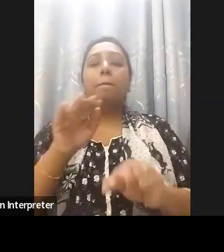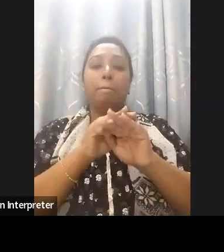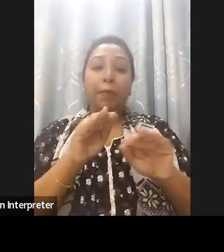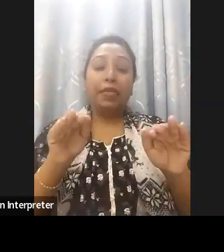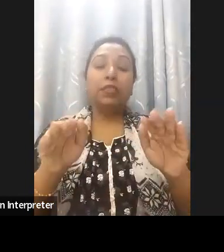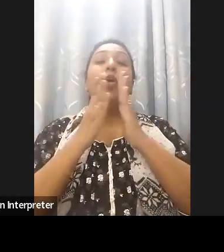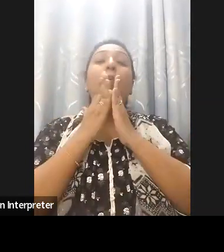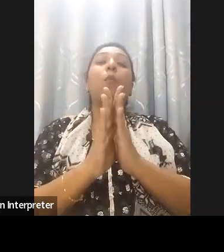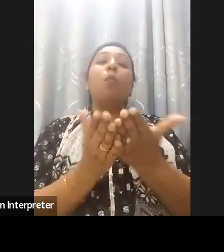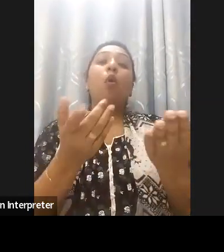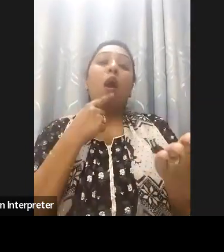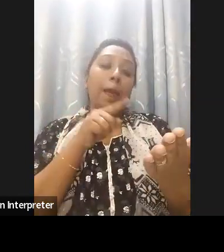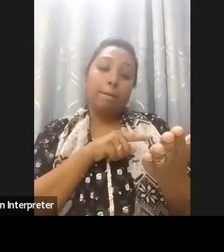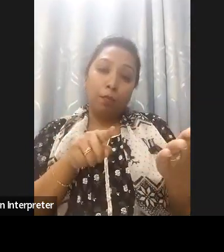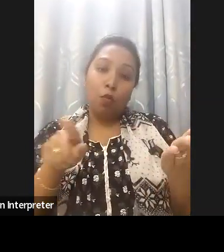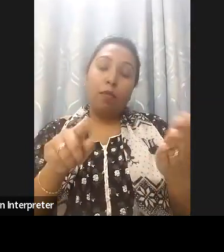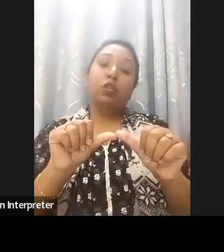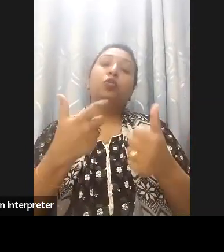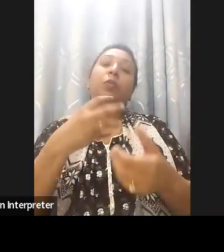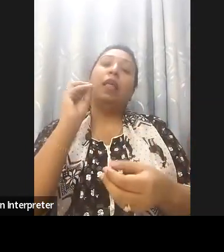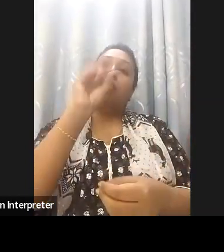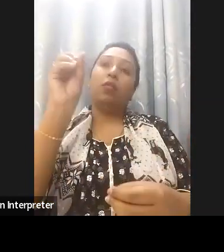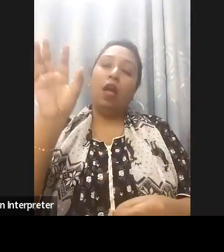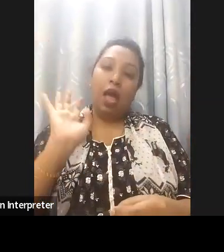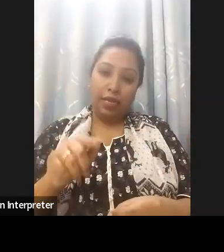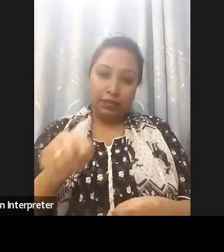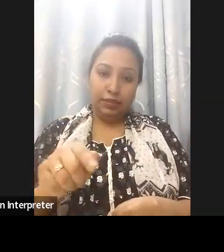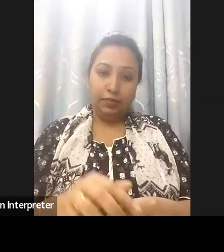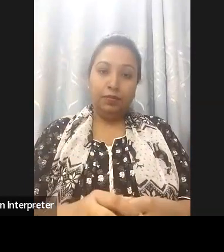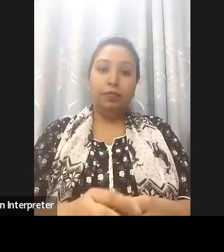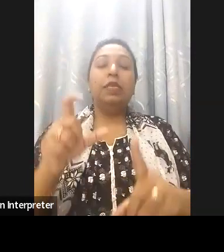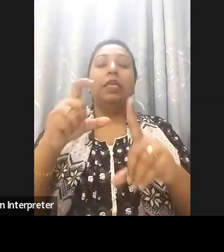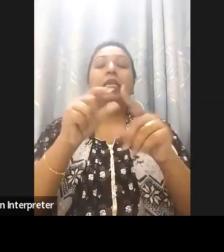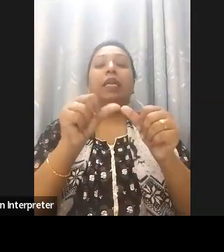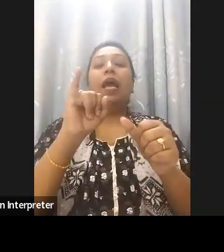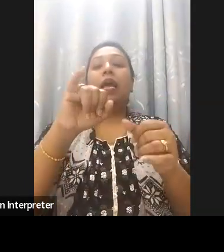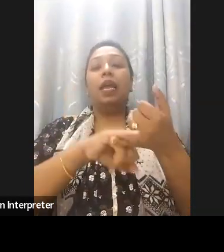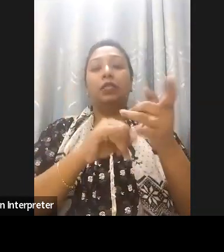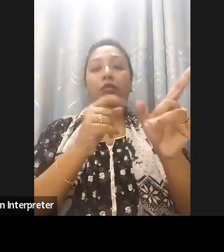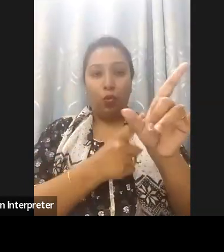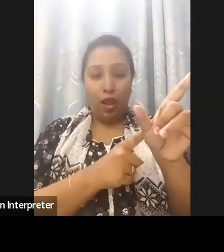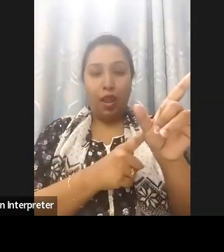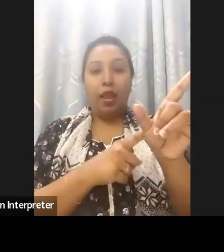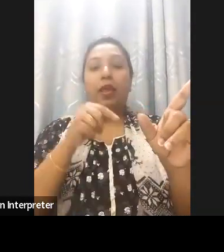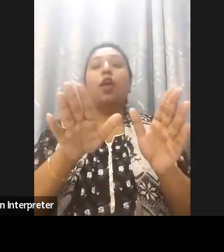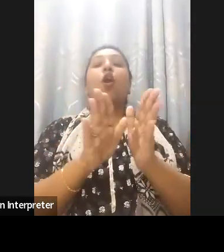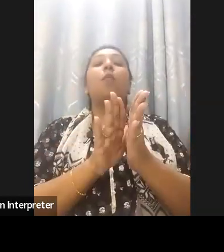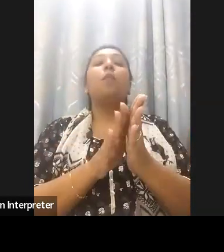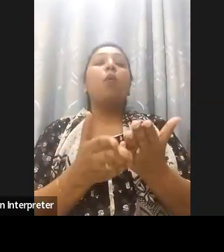accessible books including Daisy multimedia, talking book, accessible ebook, and Braille book.